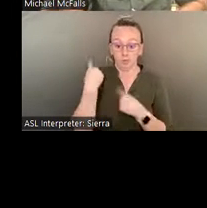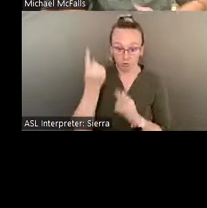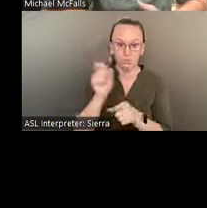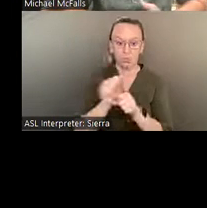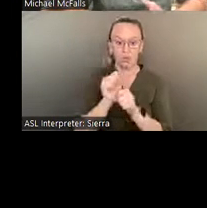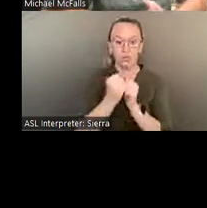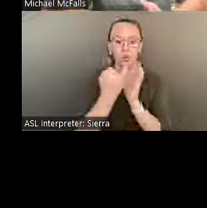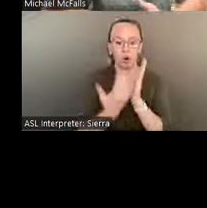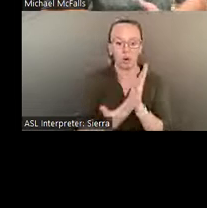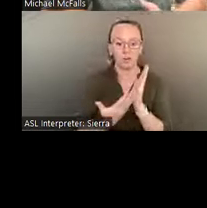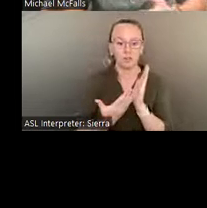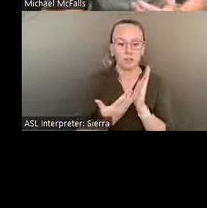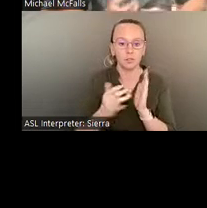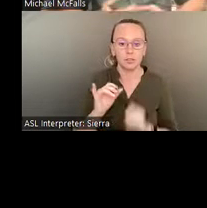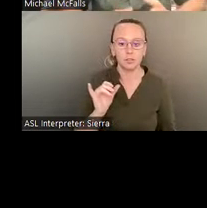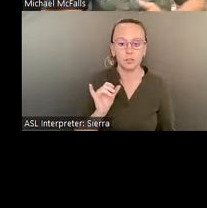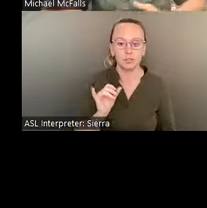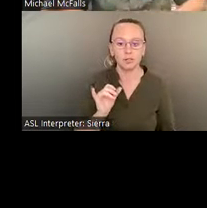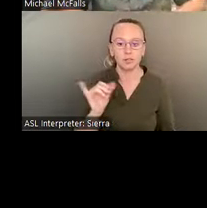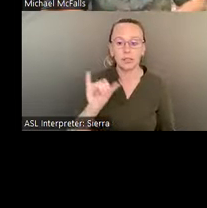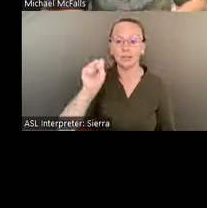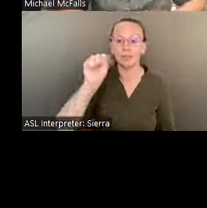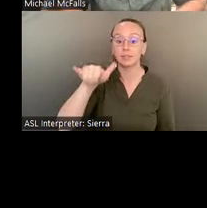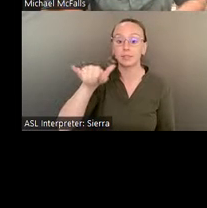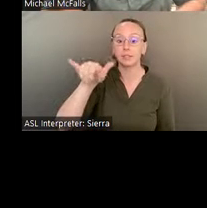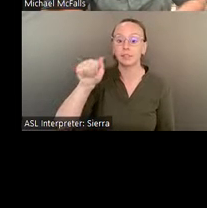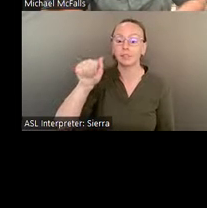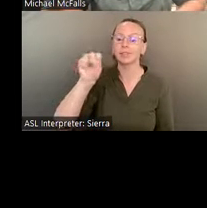where they engage with Eddie's unfinished work.